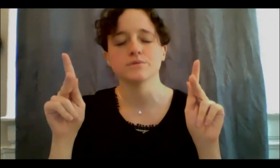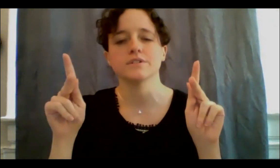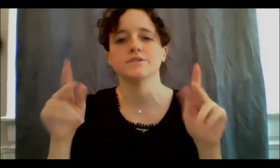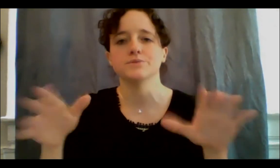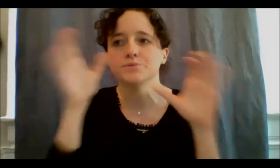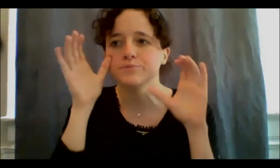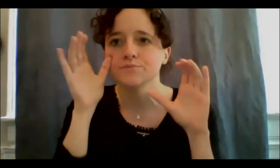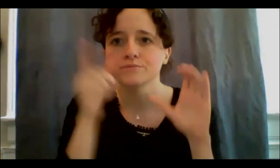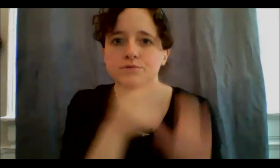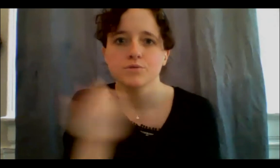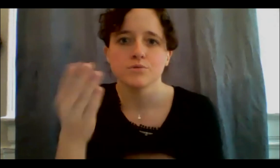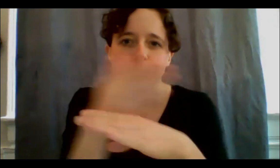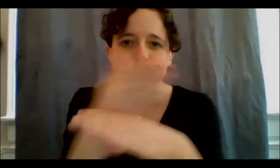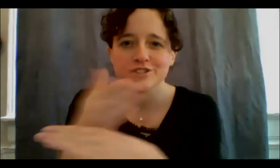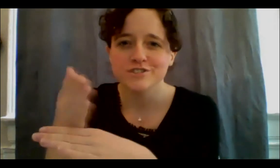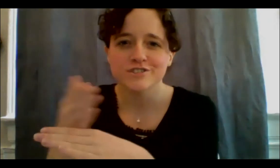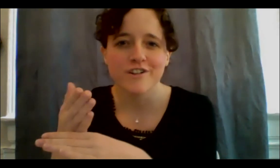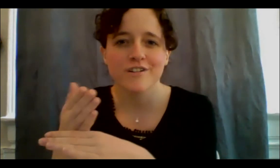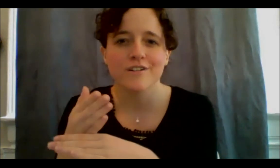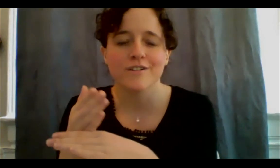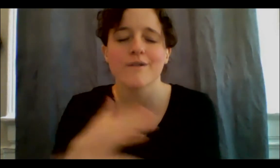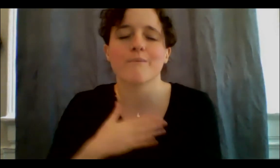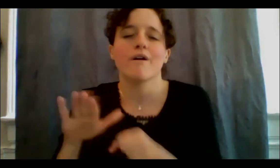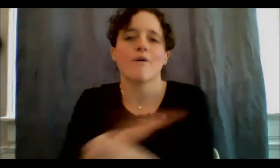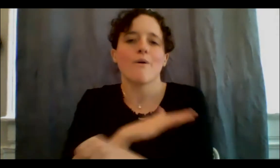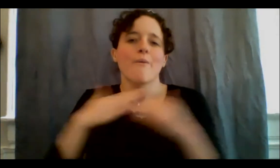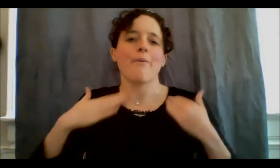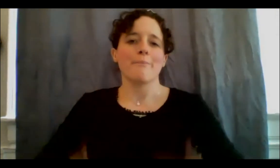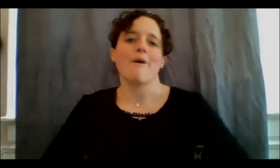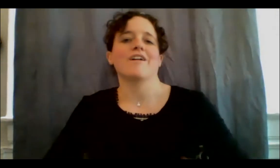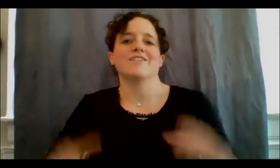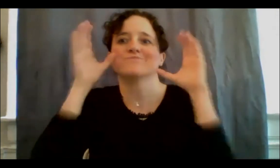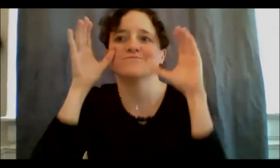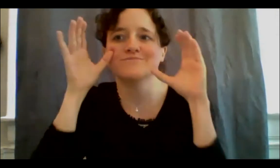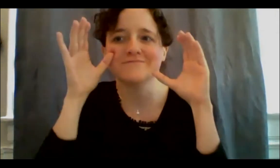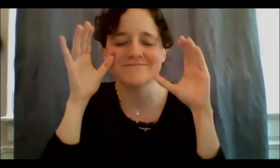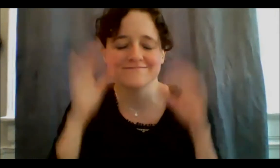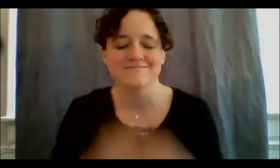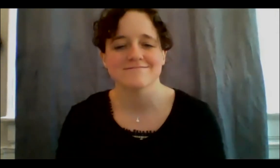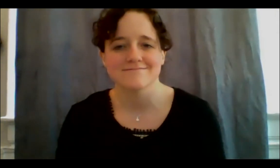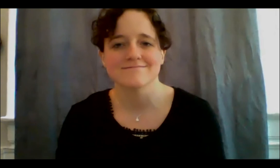much attention that my whole body is holding to. I also recognize that there